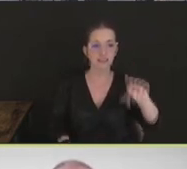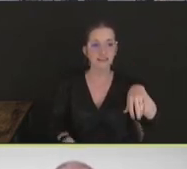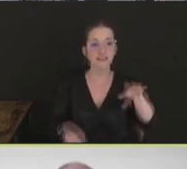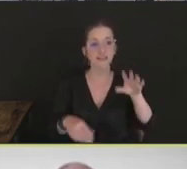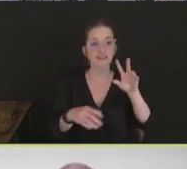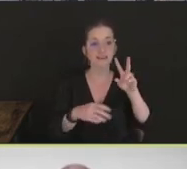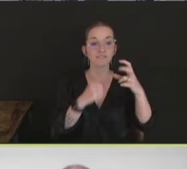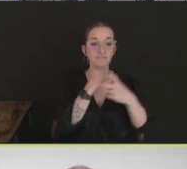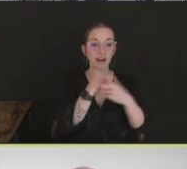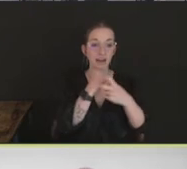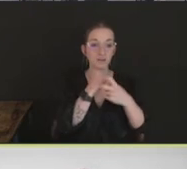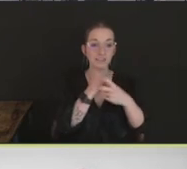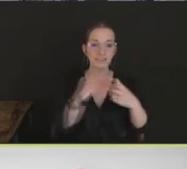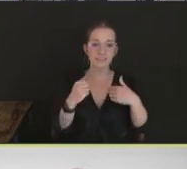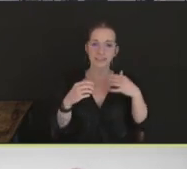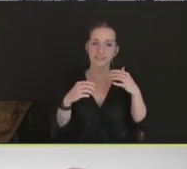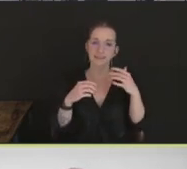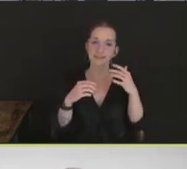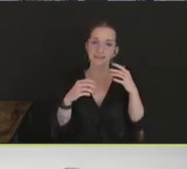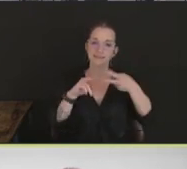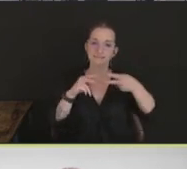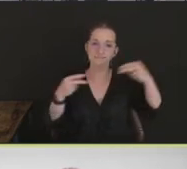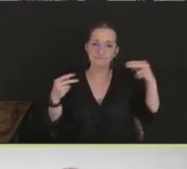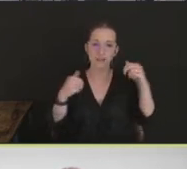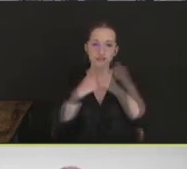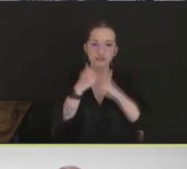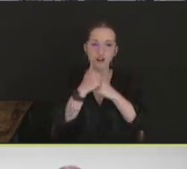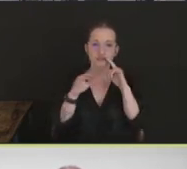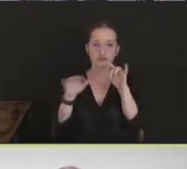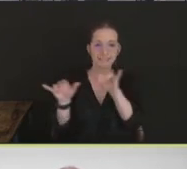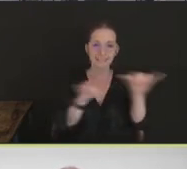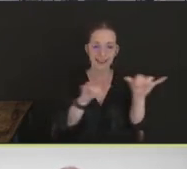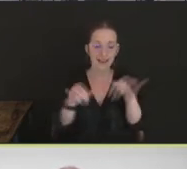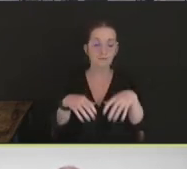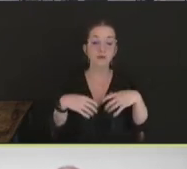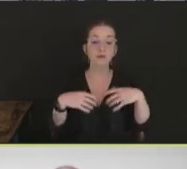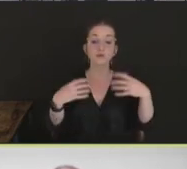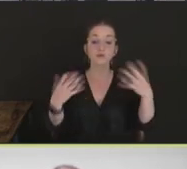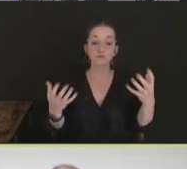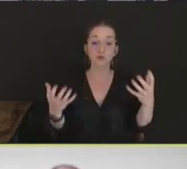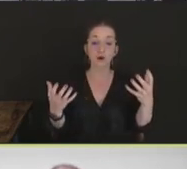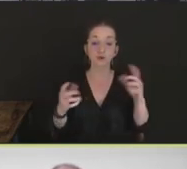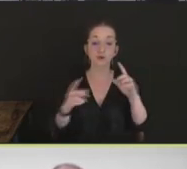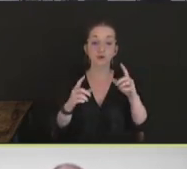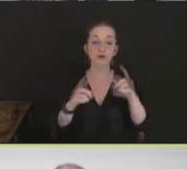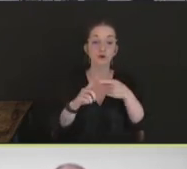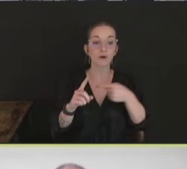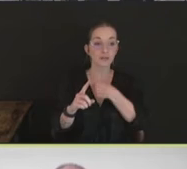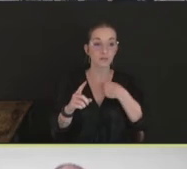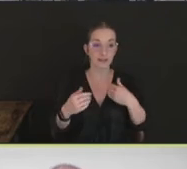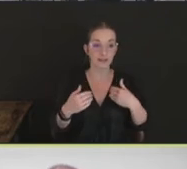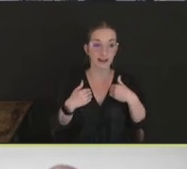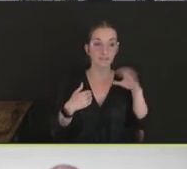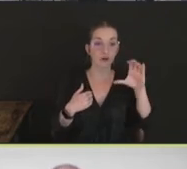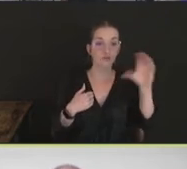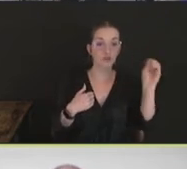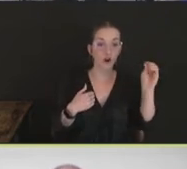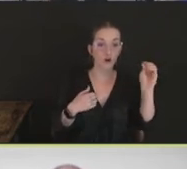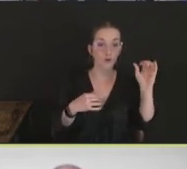part of -- viral pieces. And when we do have coinfection of a bird with various different